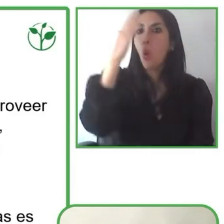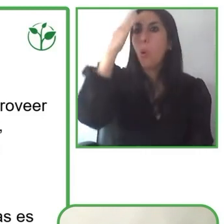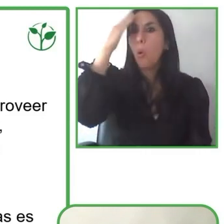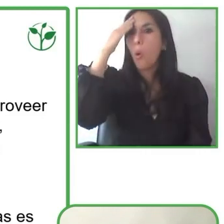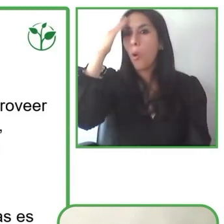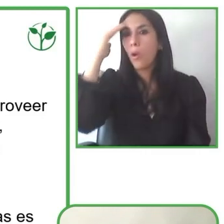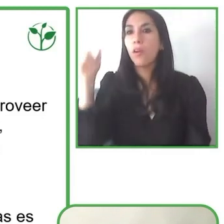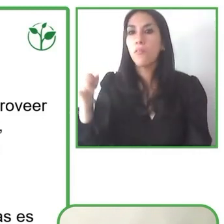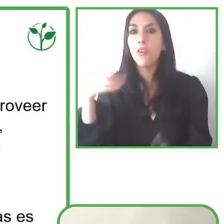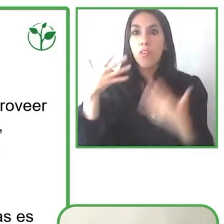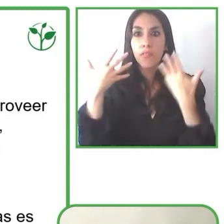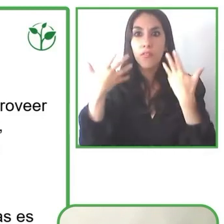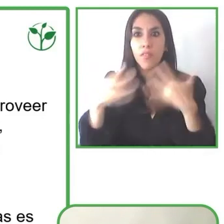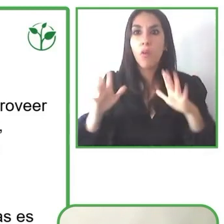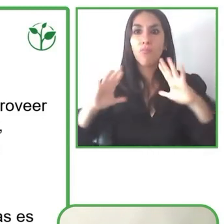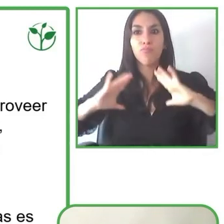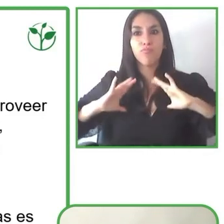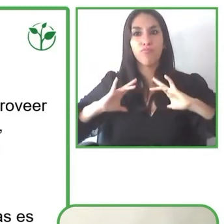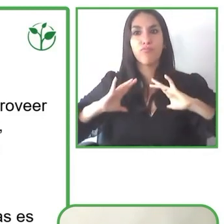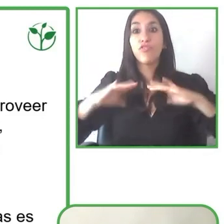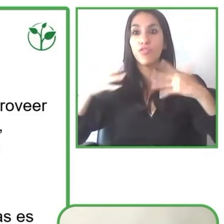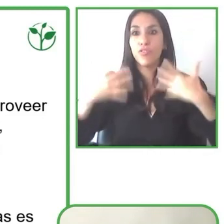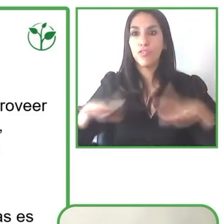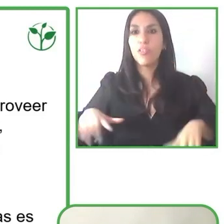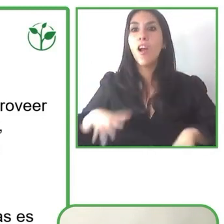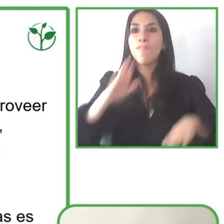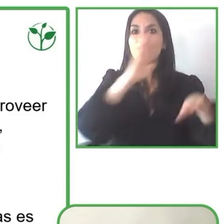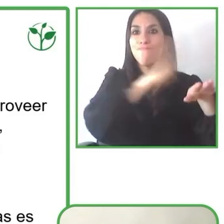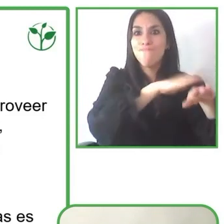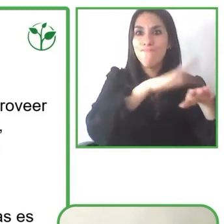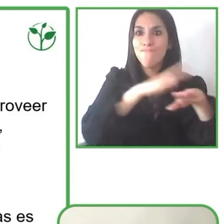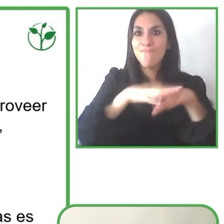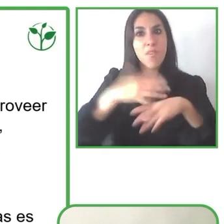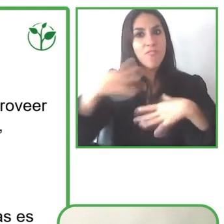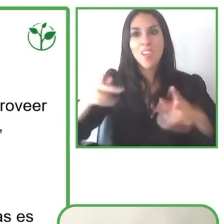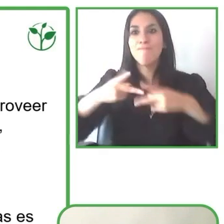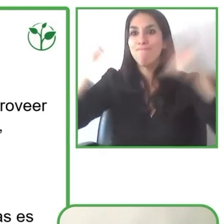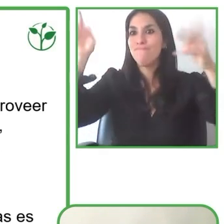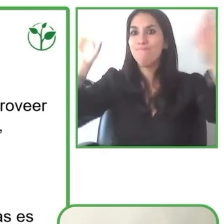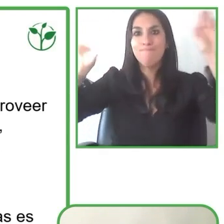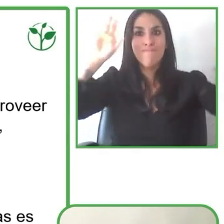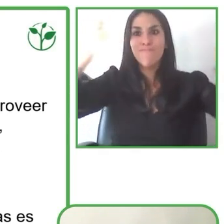so that they can arrive at these destinations that are perhaps not as well known.